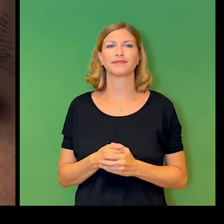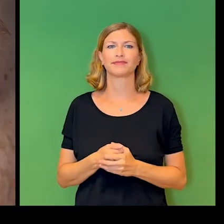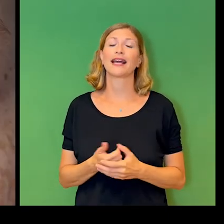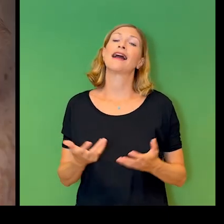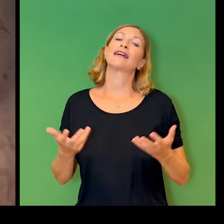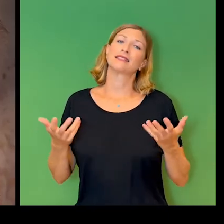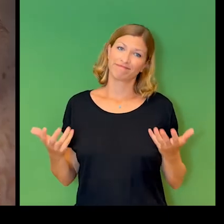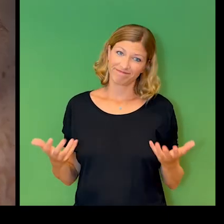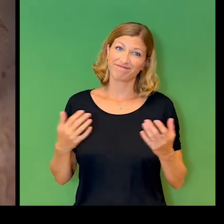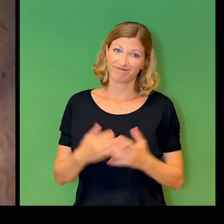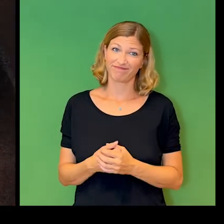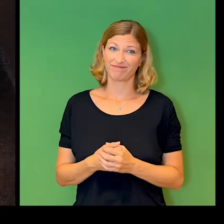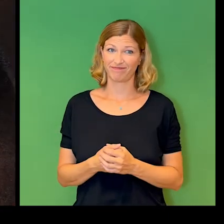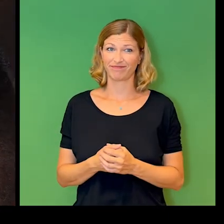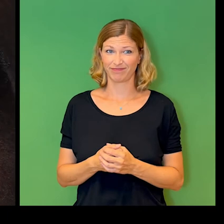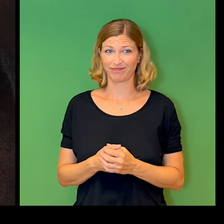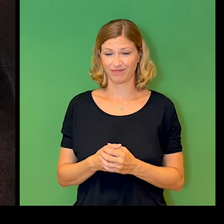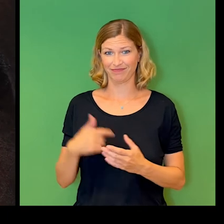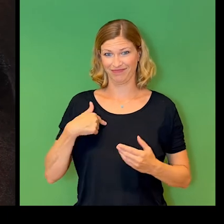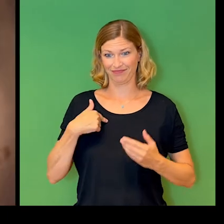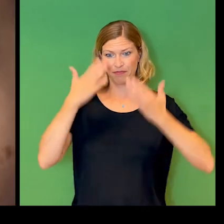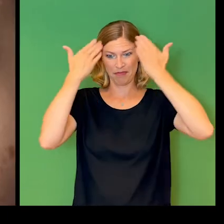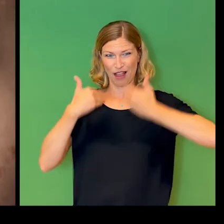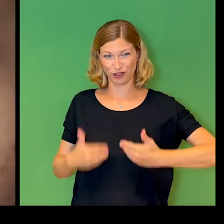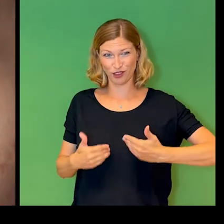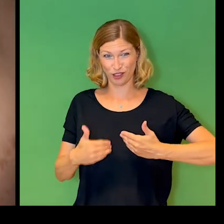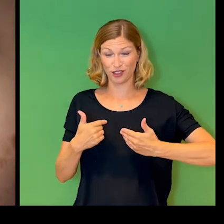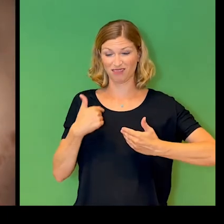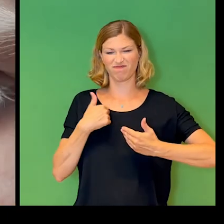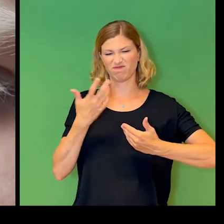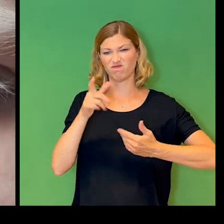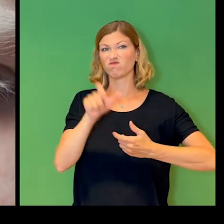Facing bias and discrimination as one of the central challenges to developing AI?